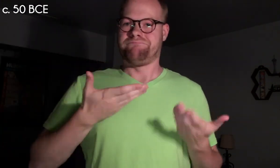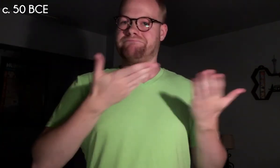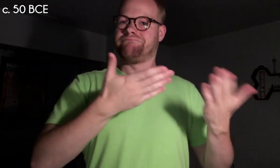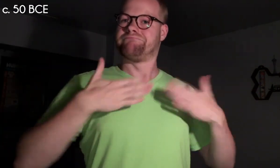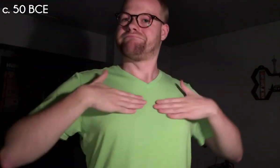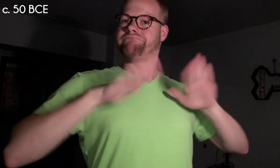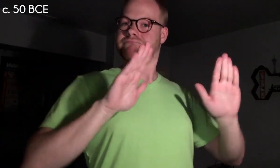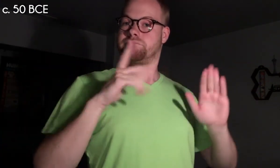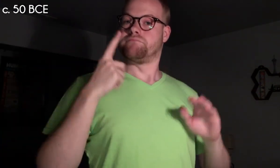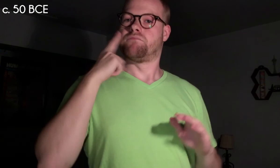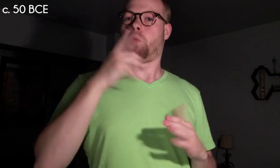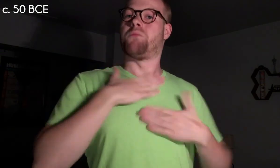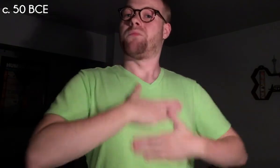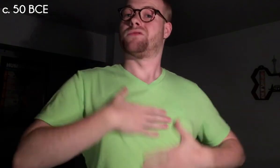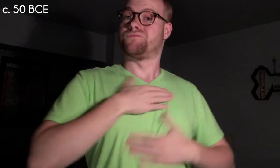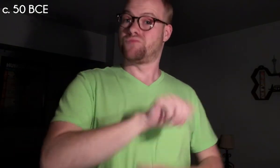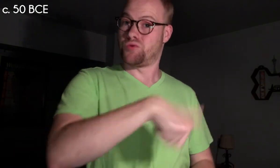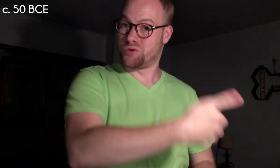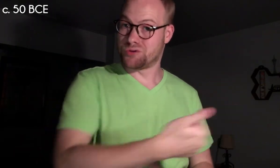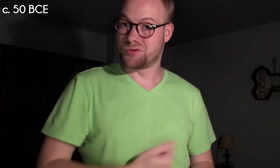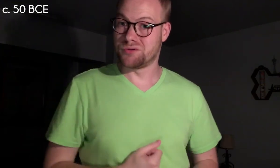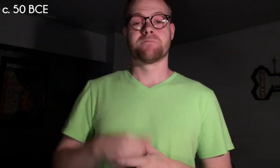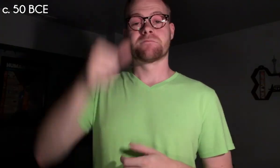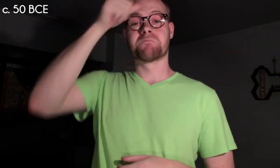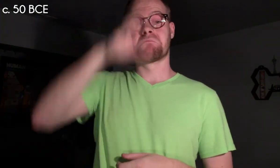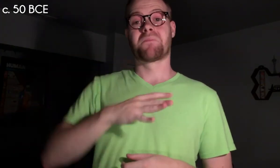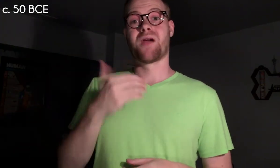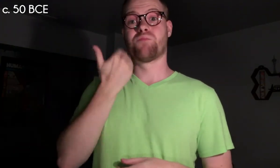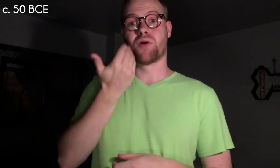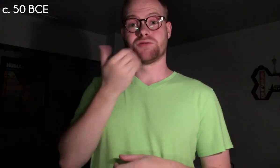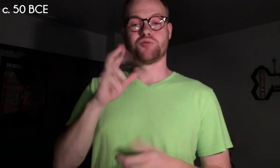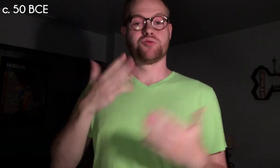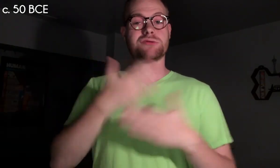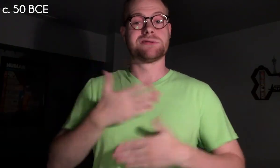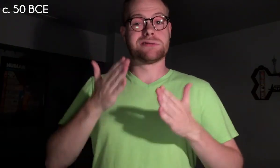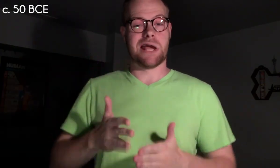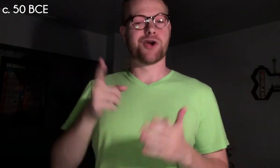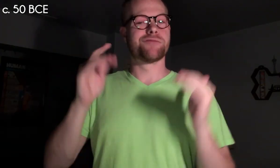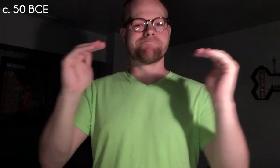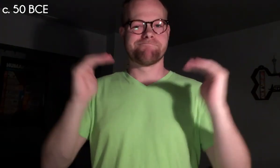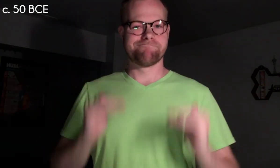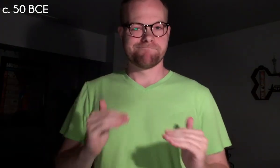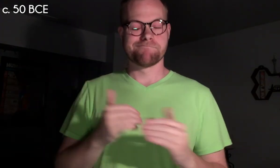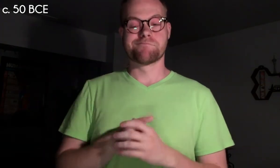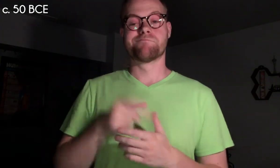submitted their bodies to use for the pleasure of others; a male prostitute or entertainer was infamis and